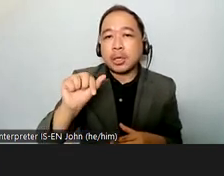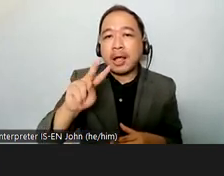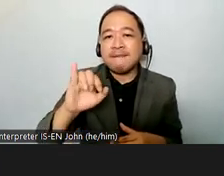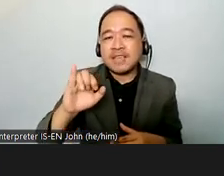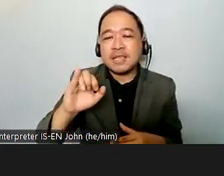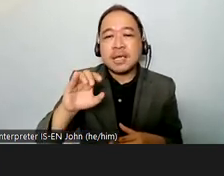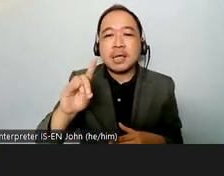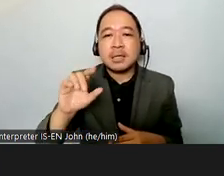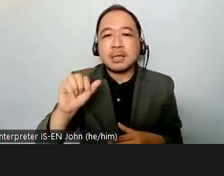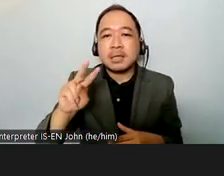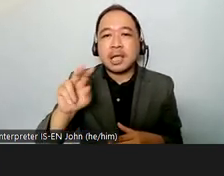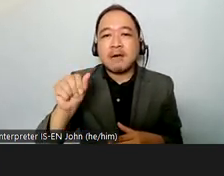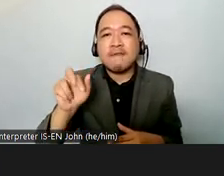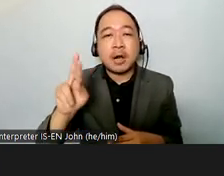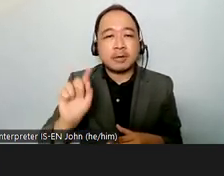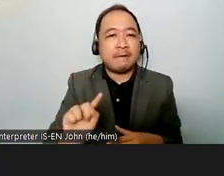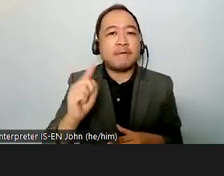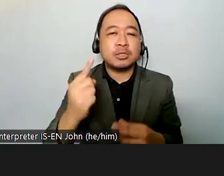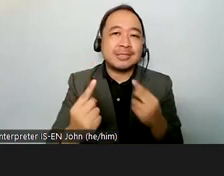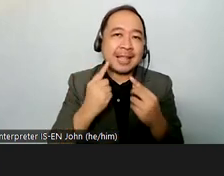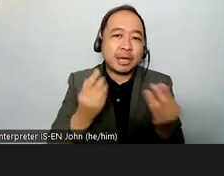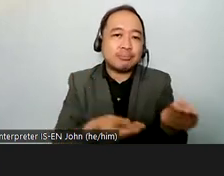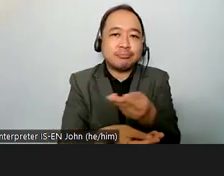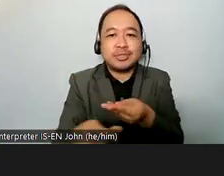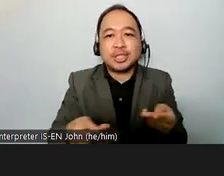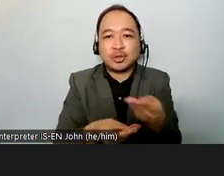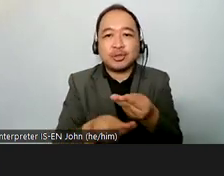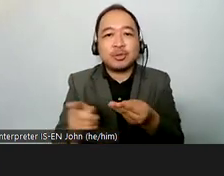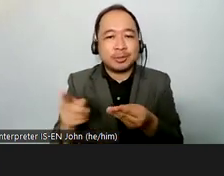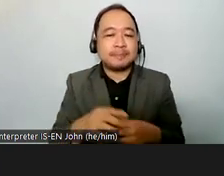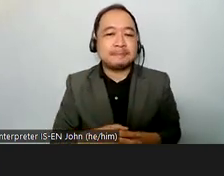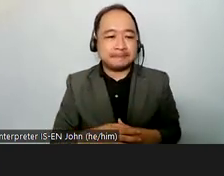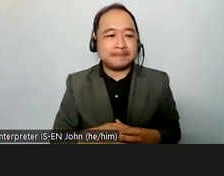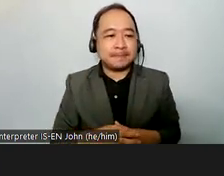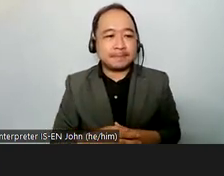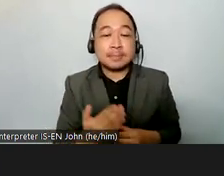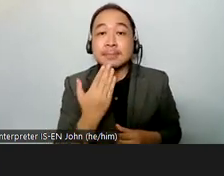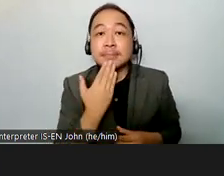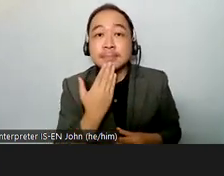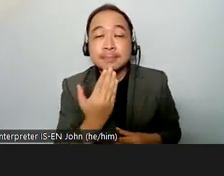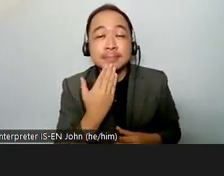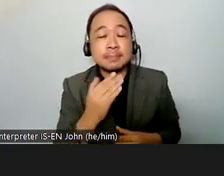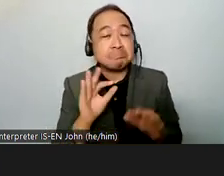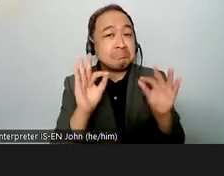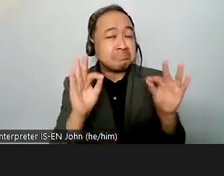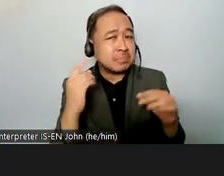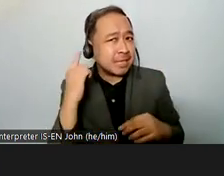um thank you so much um can you feedback me if i'm audible and all is well with my system